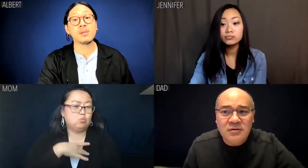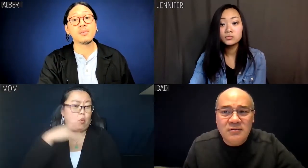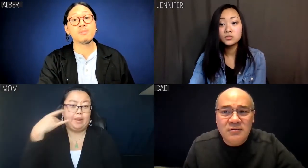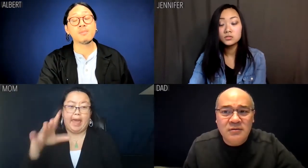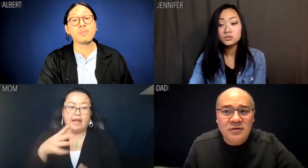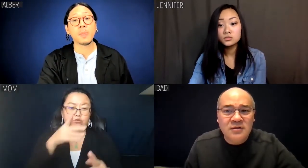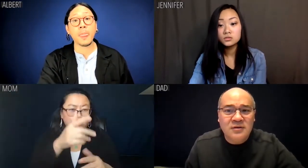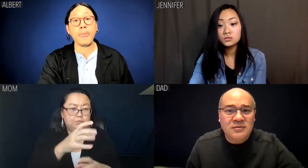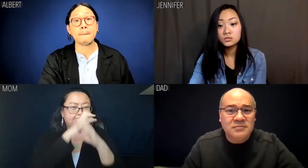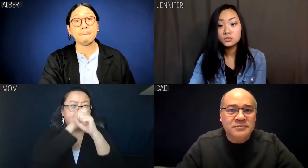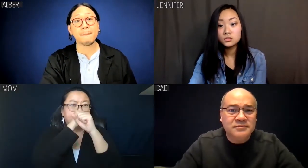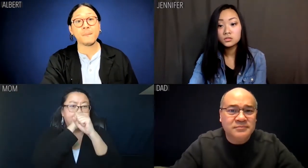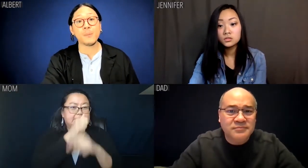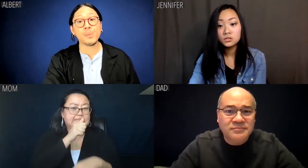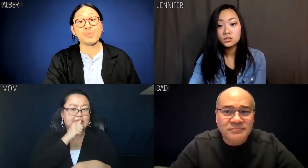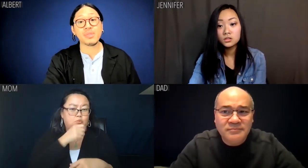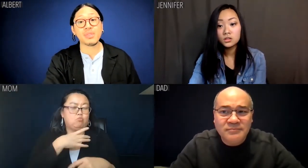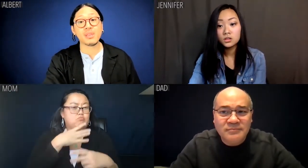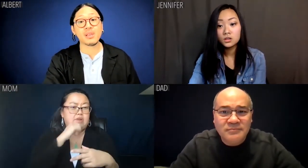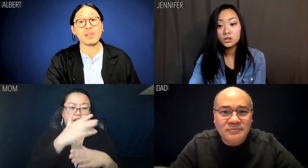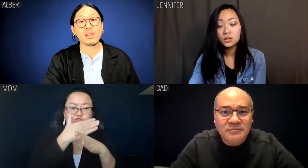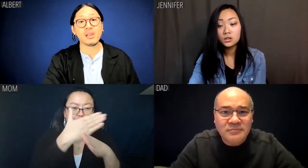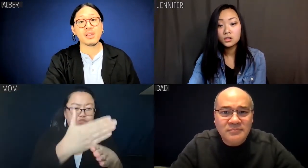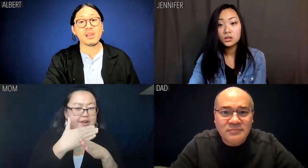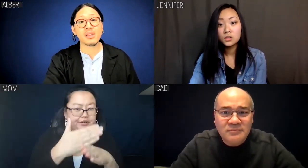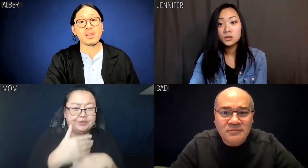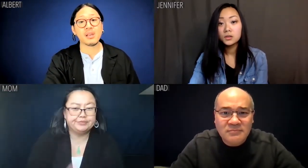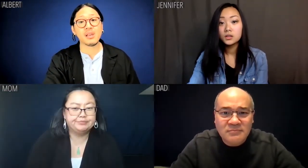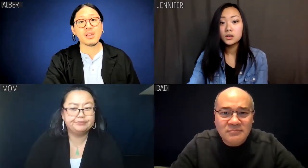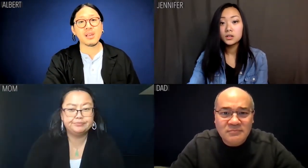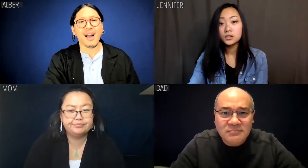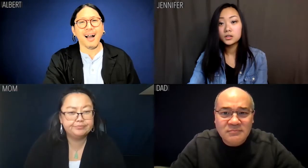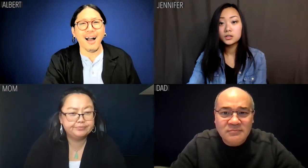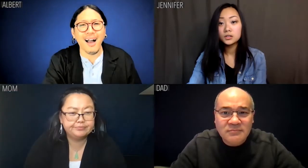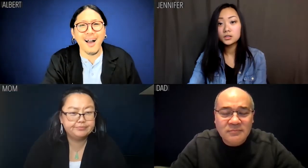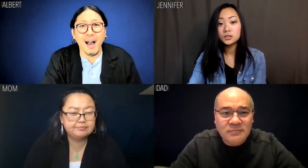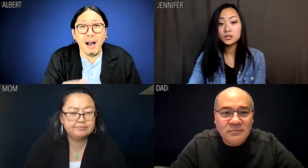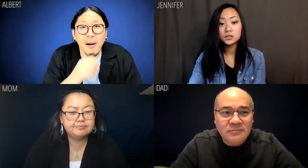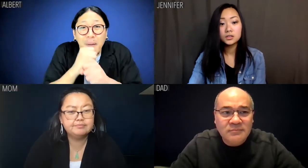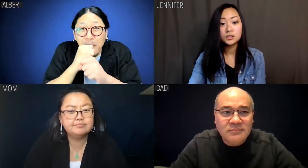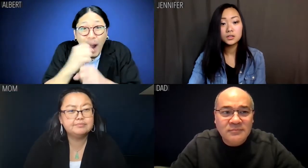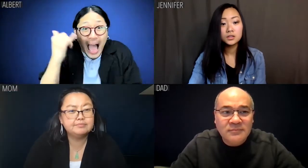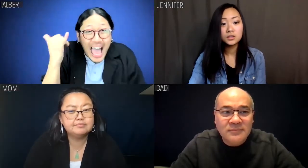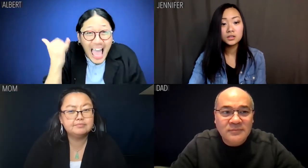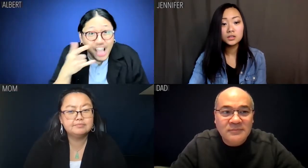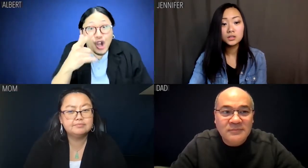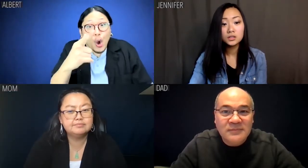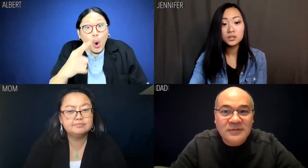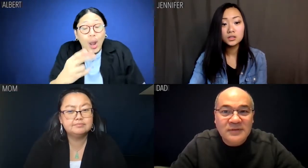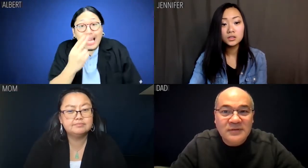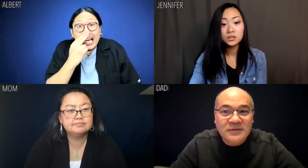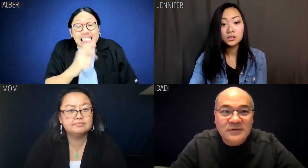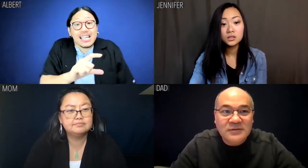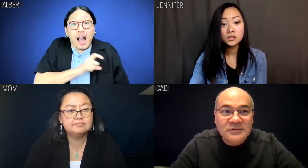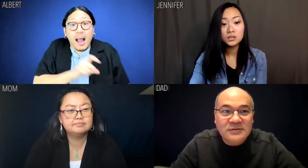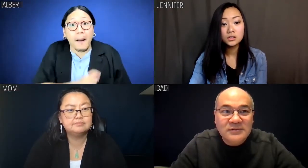We really don't like it when you keep things from us. Albert: That's because you're Gestapo.